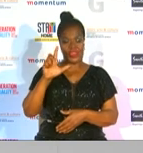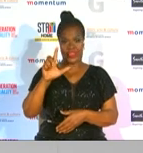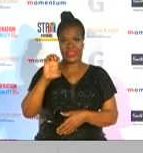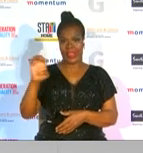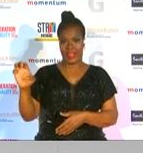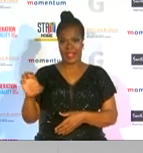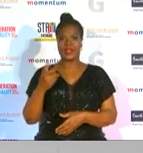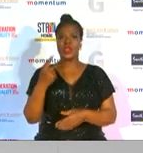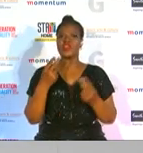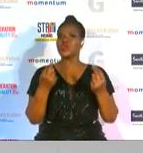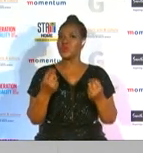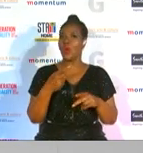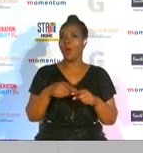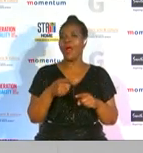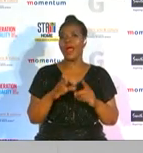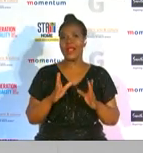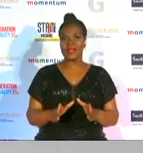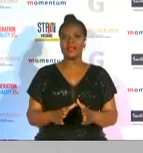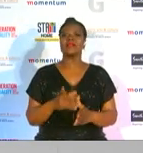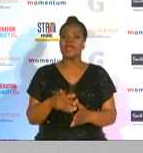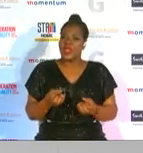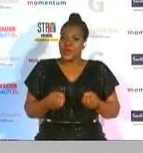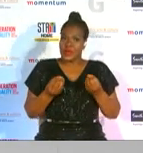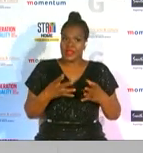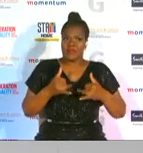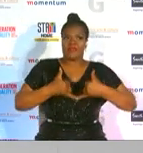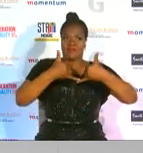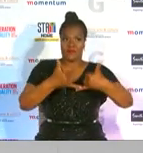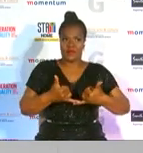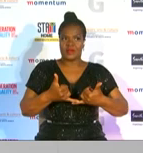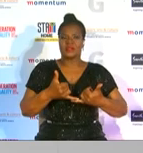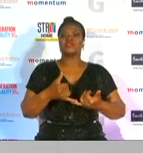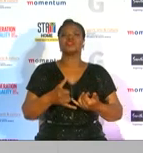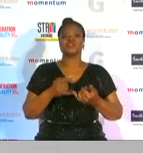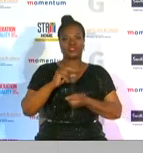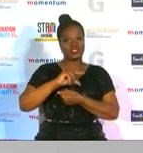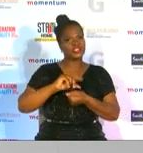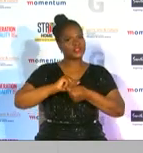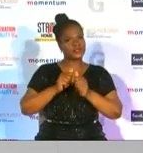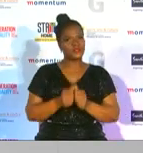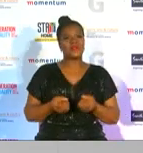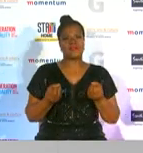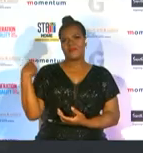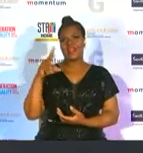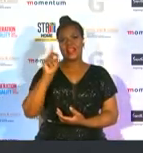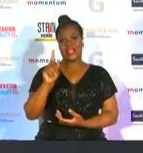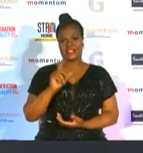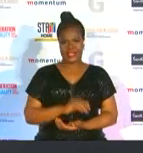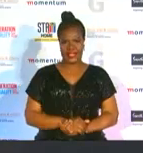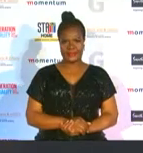athlete of the year now to hand over this award g-spot hall of famer desiree ellis